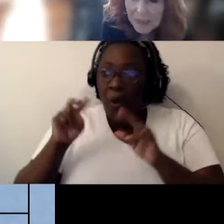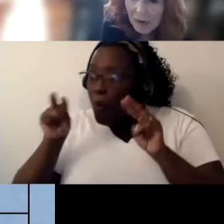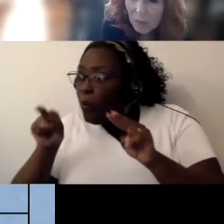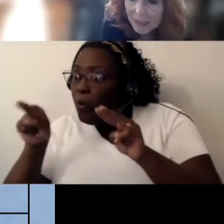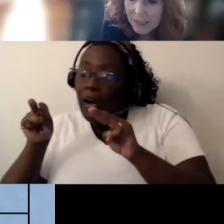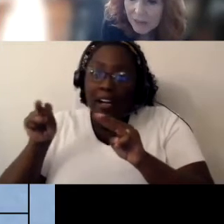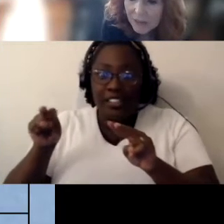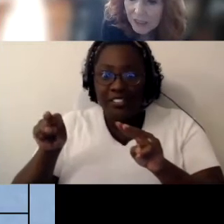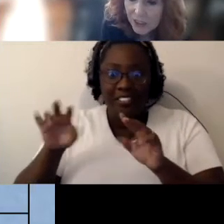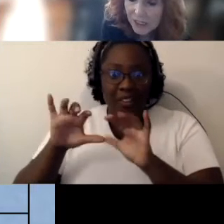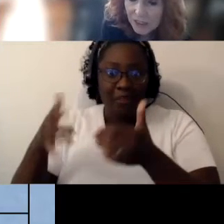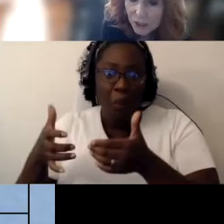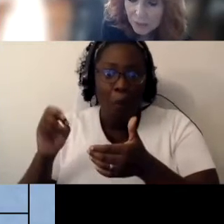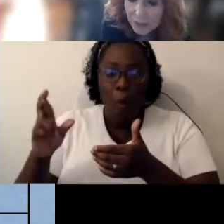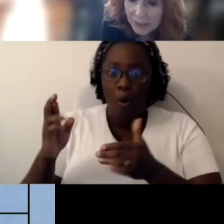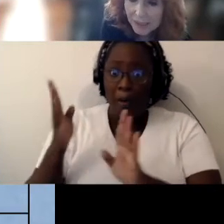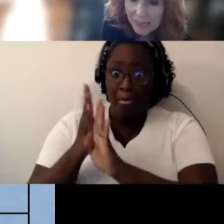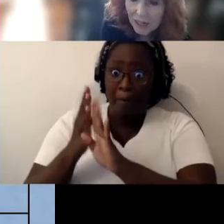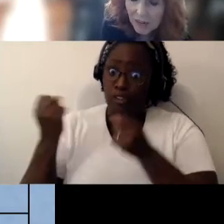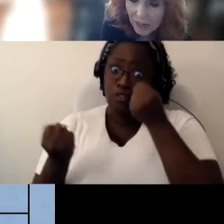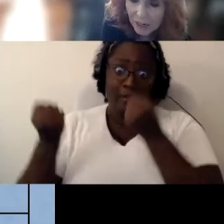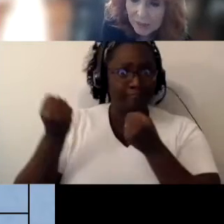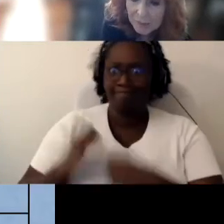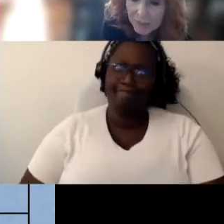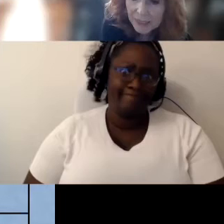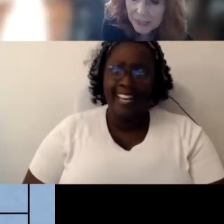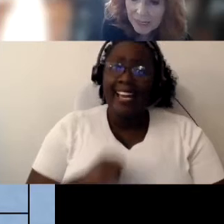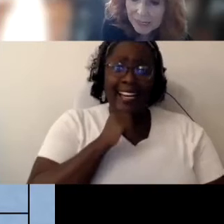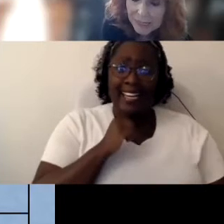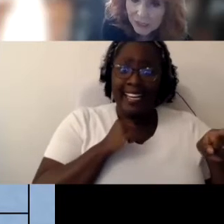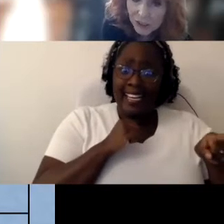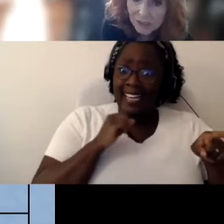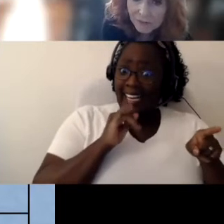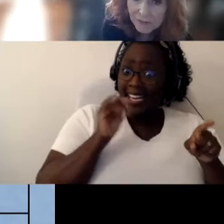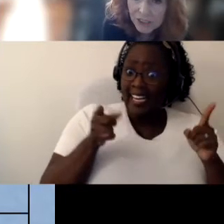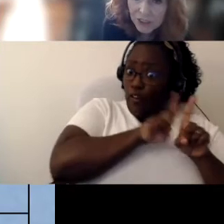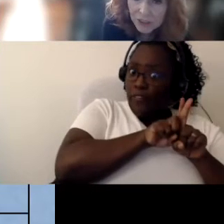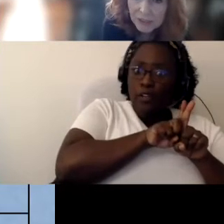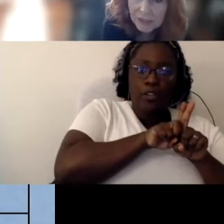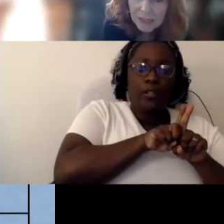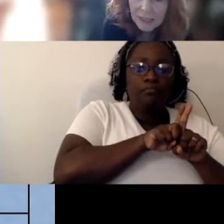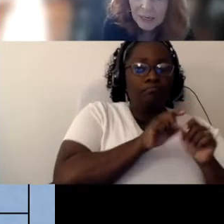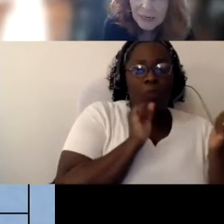not what the intervener is there to do, because they're there to be that connection for the student